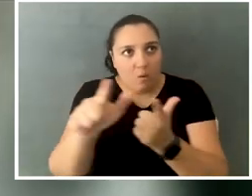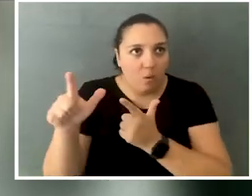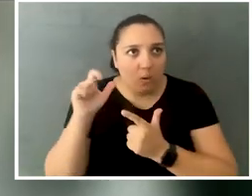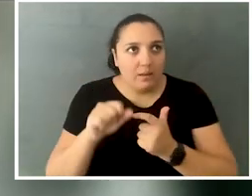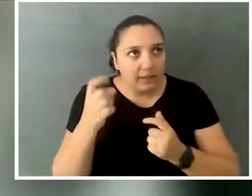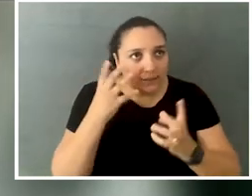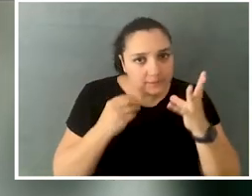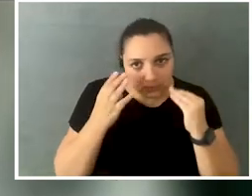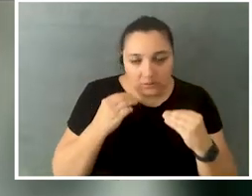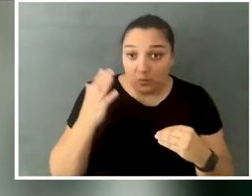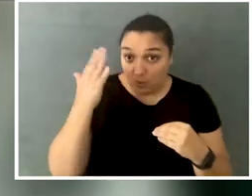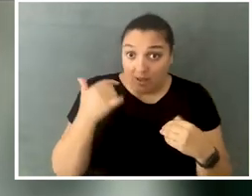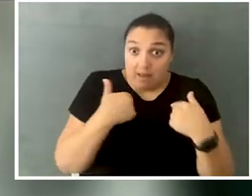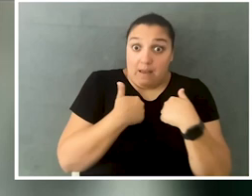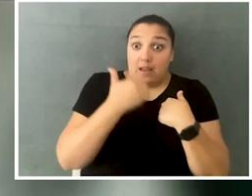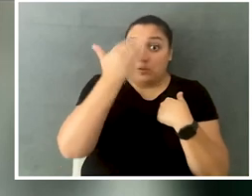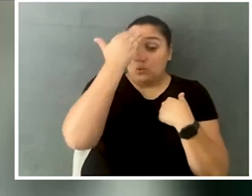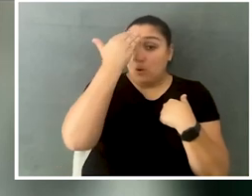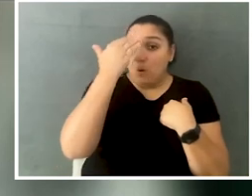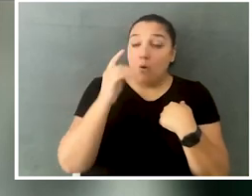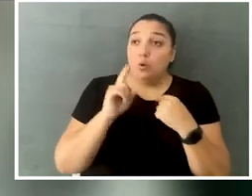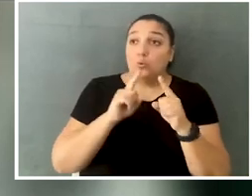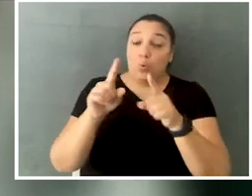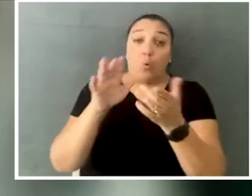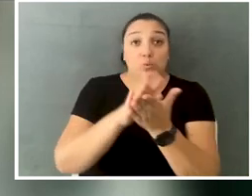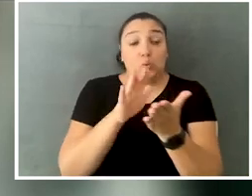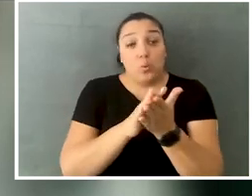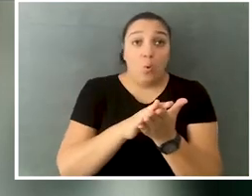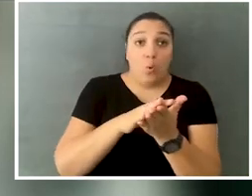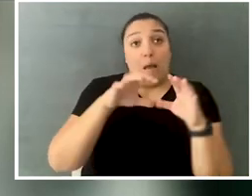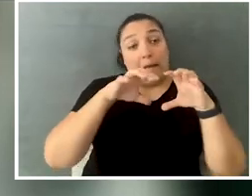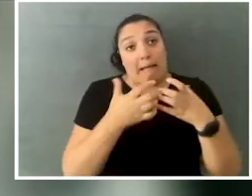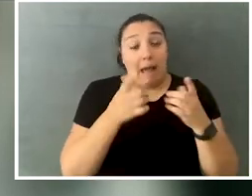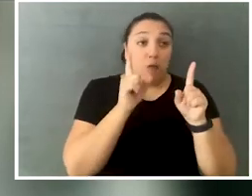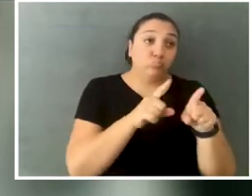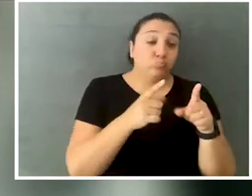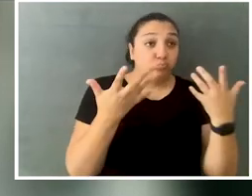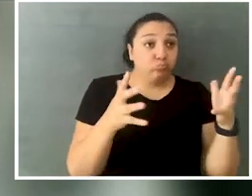because I know that you don't just go to school just to learn. Obviously, the classes are very important,